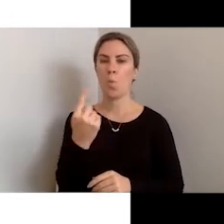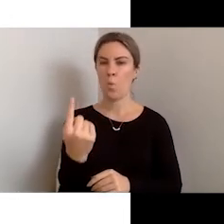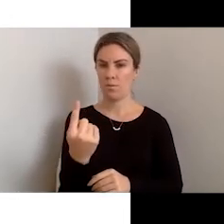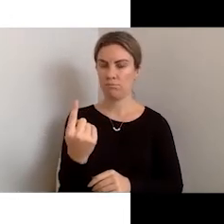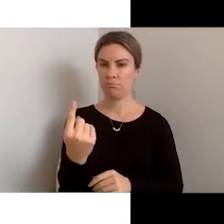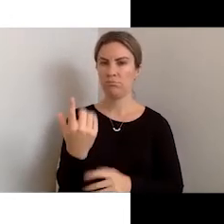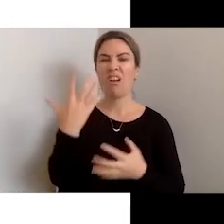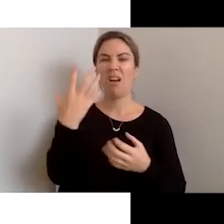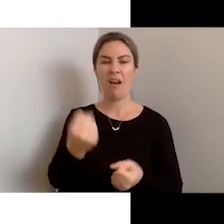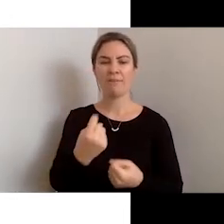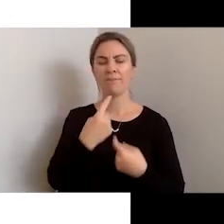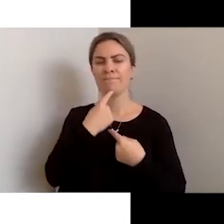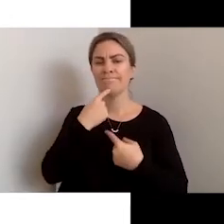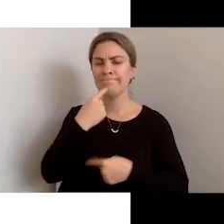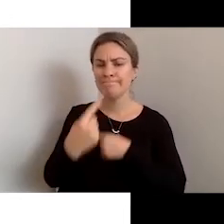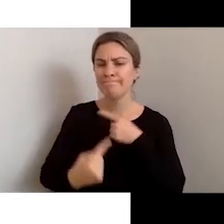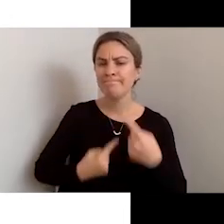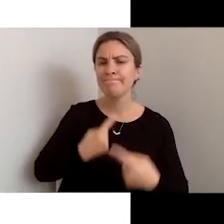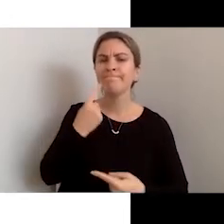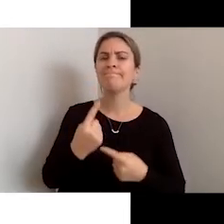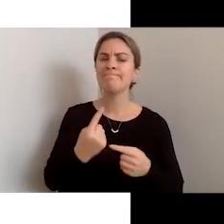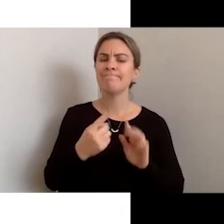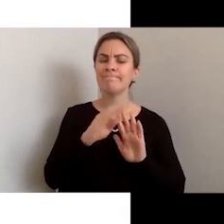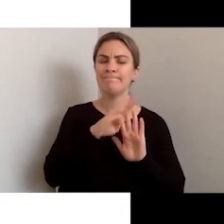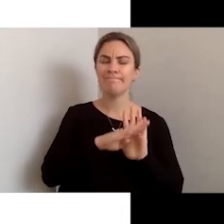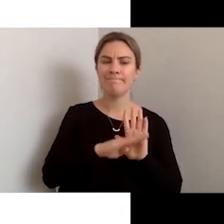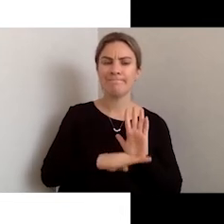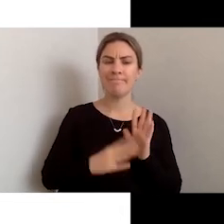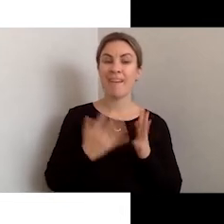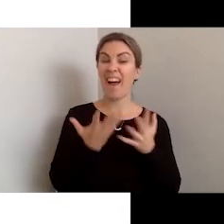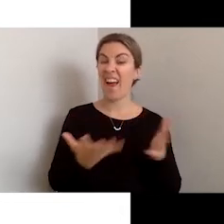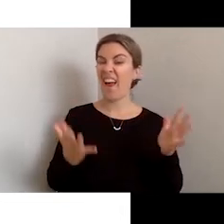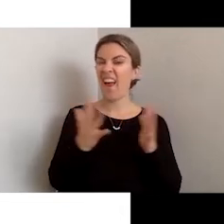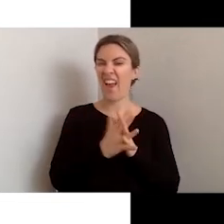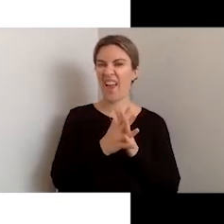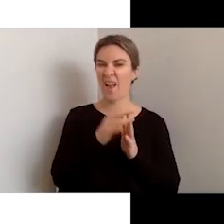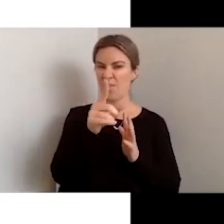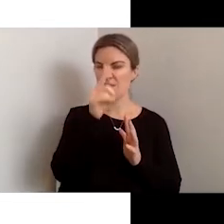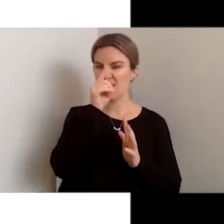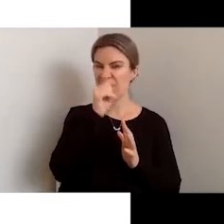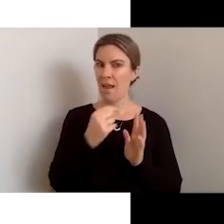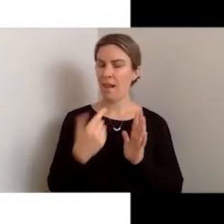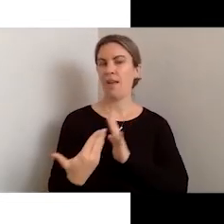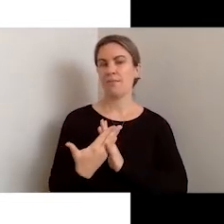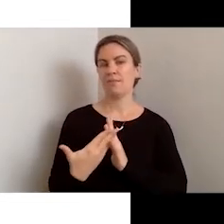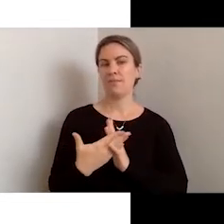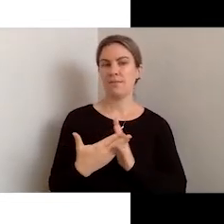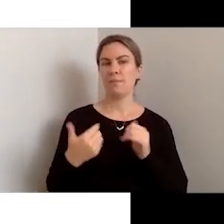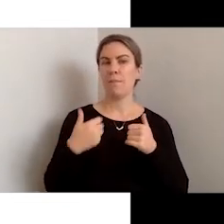content more accessible. WCAG applies to dynamic content,